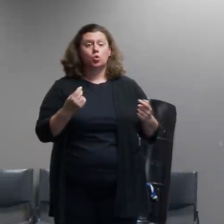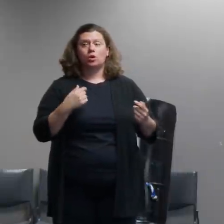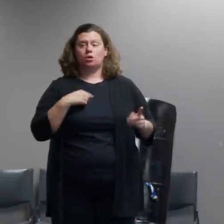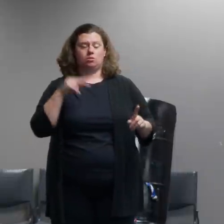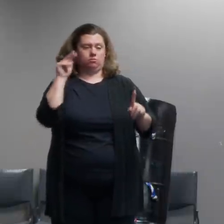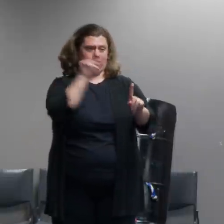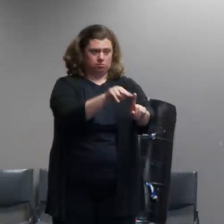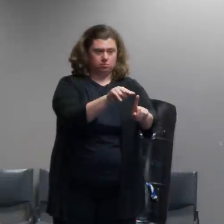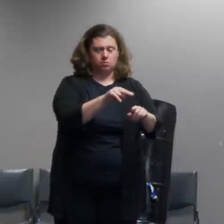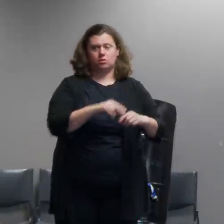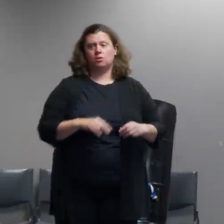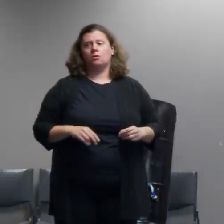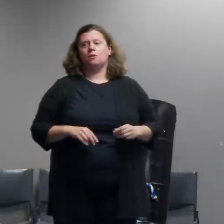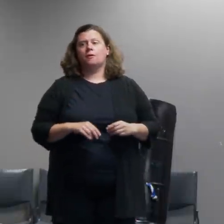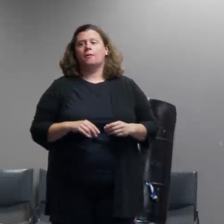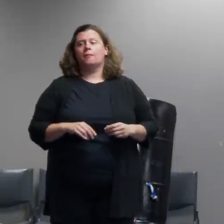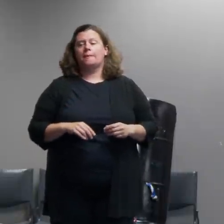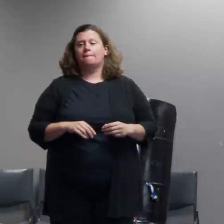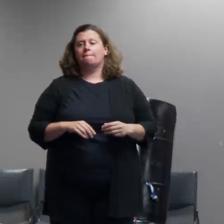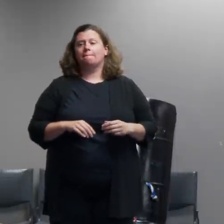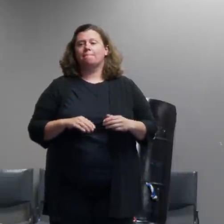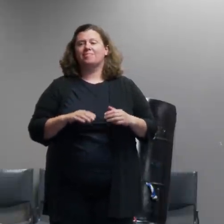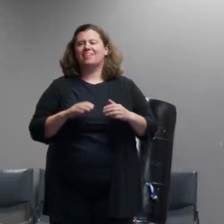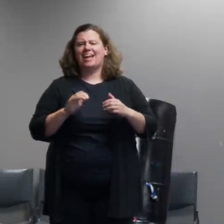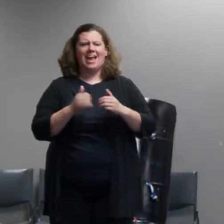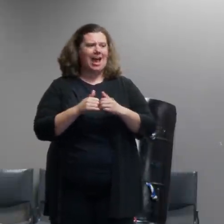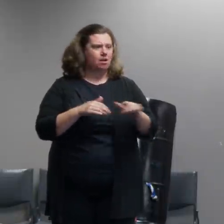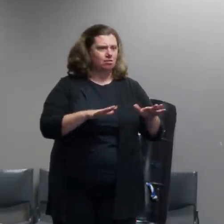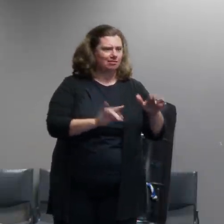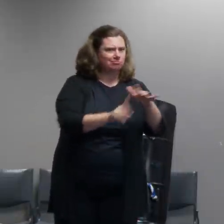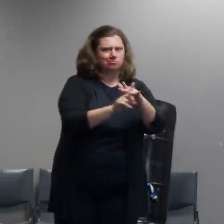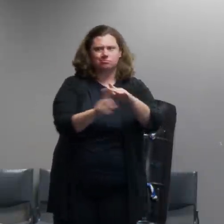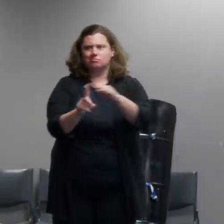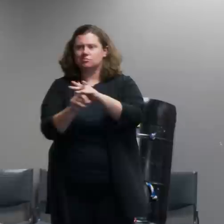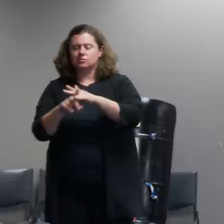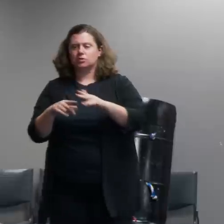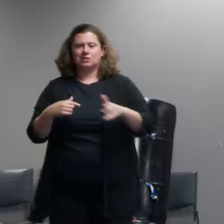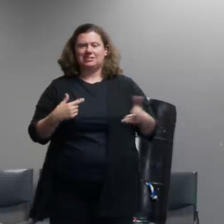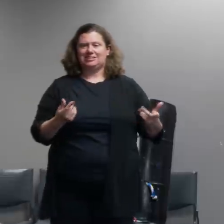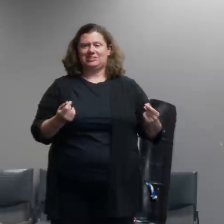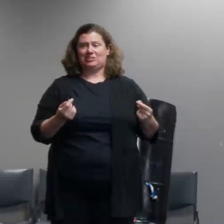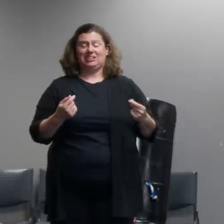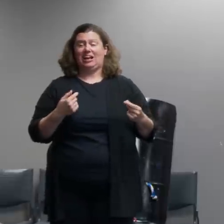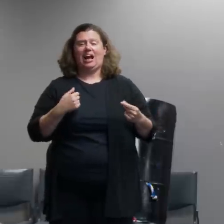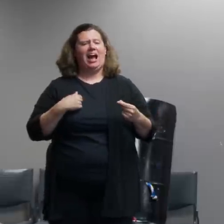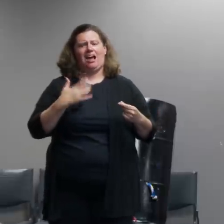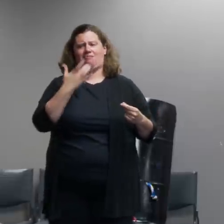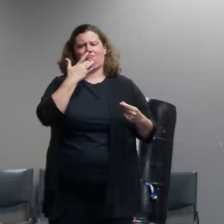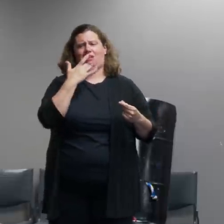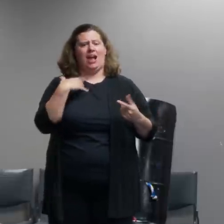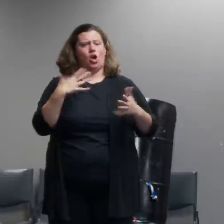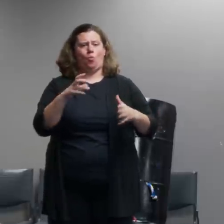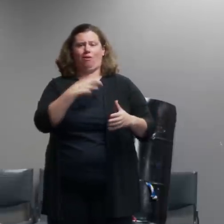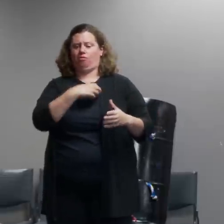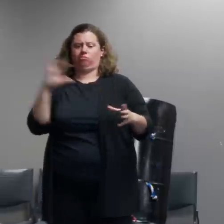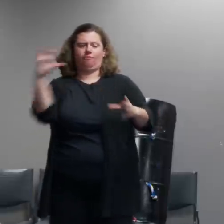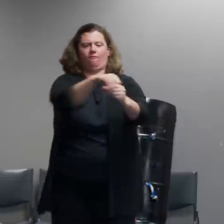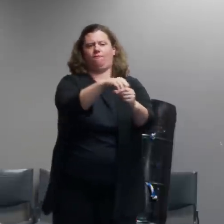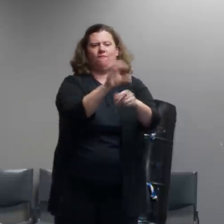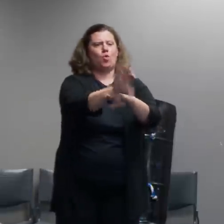how can we get out of this situation without having to use force in the first place again we're only one set of decision